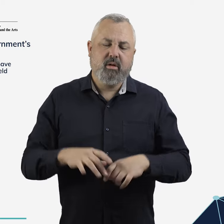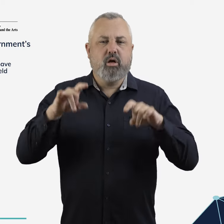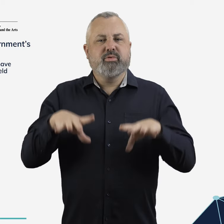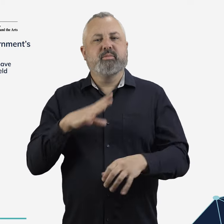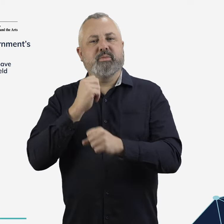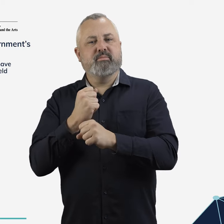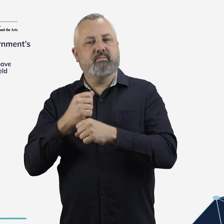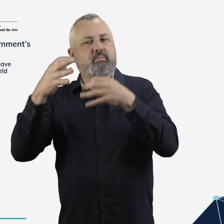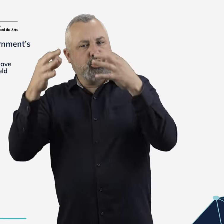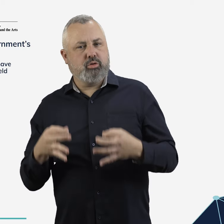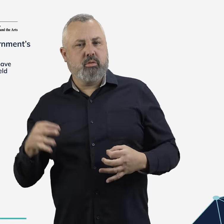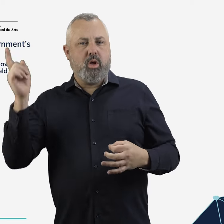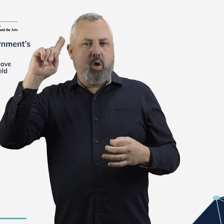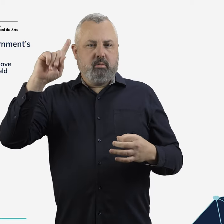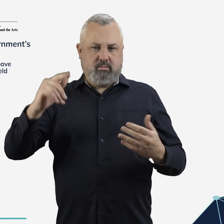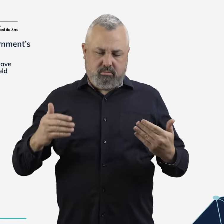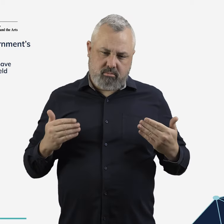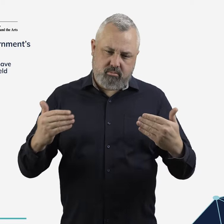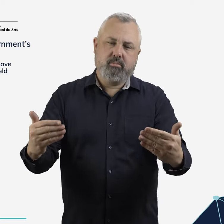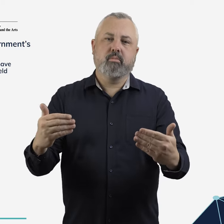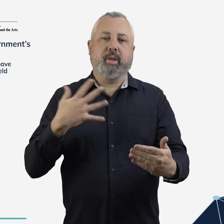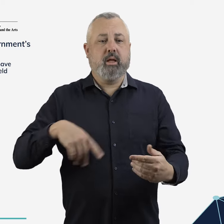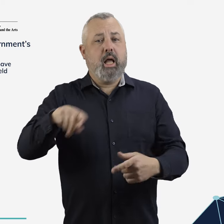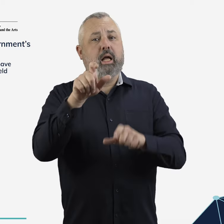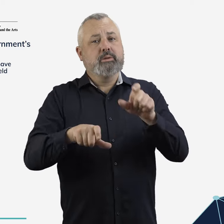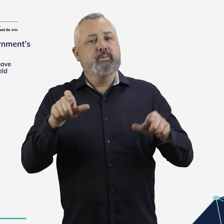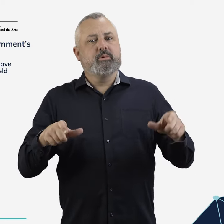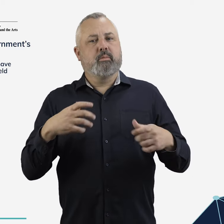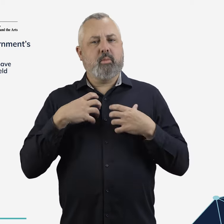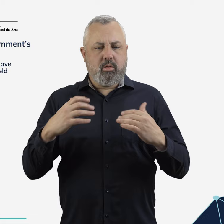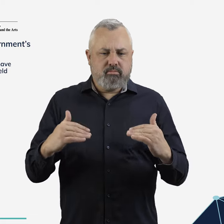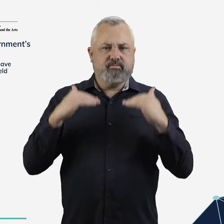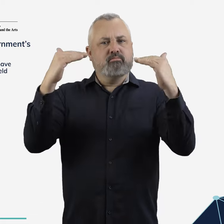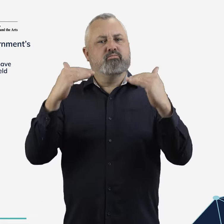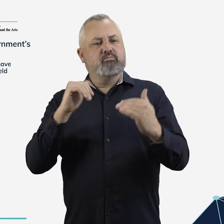The Australian Government will strengthen the obligations of airlines and airports and the rights of aviation